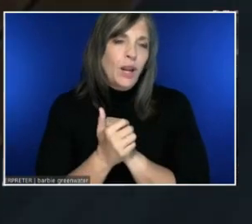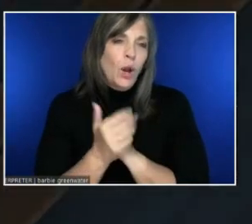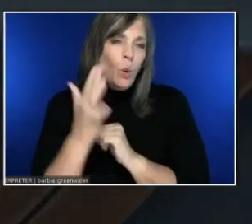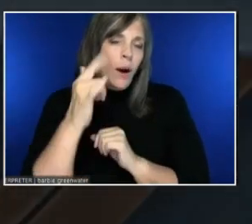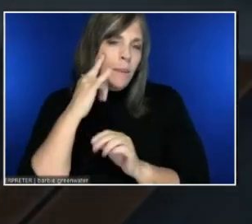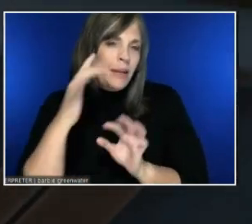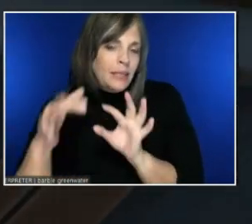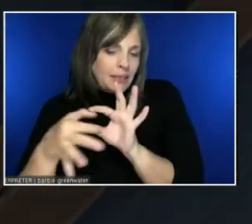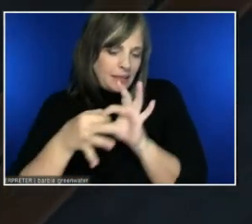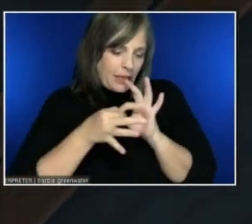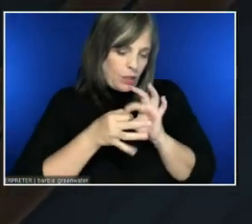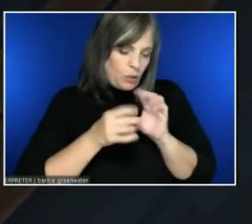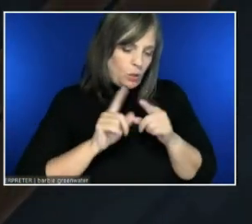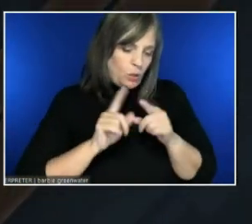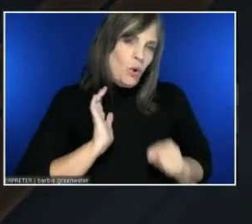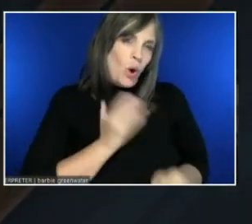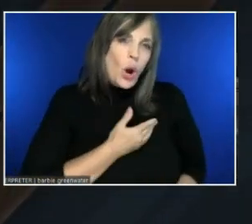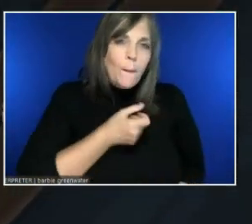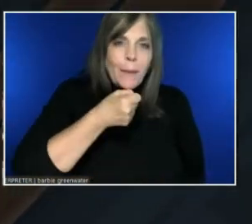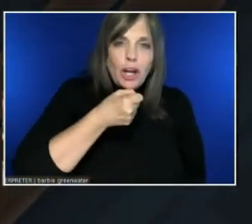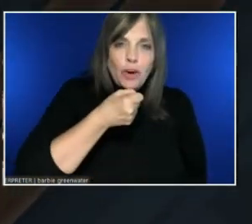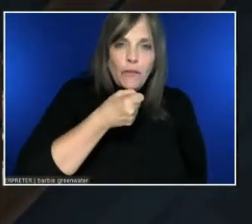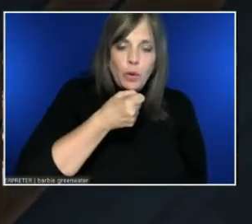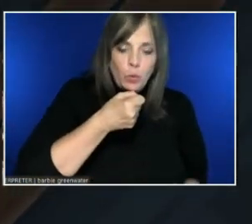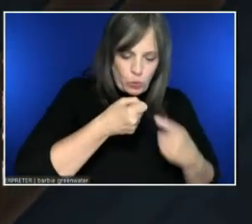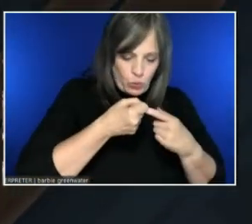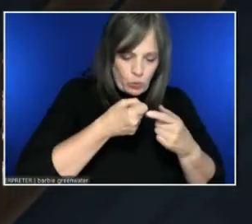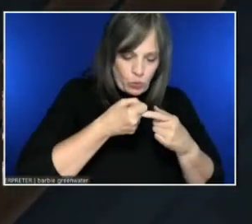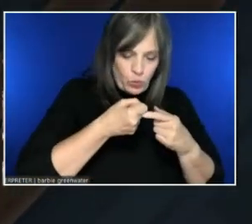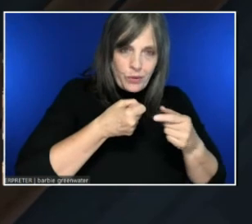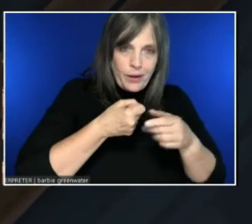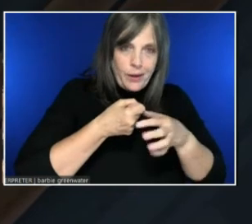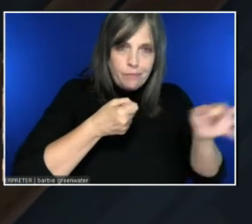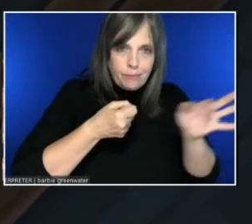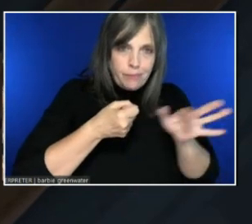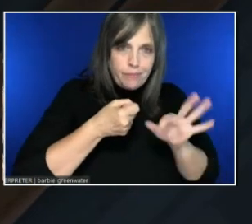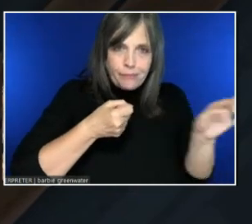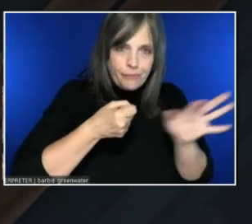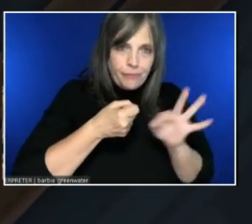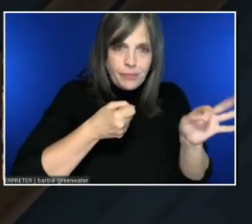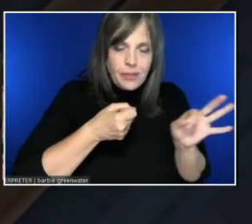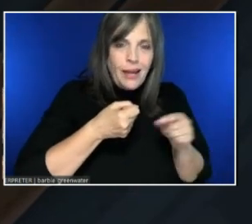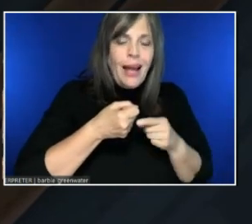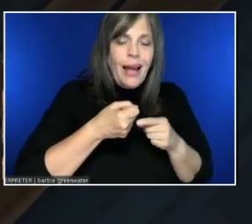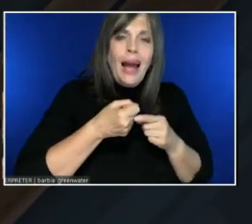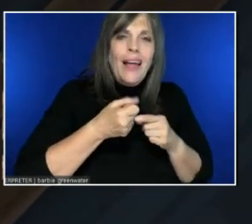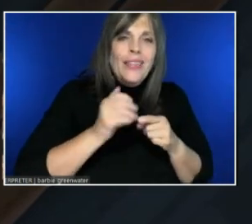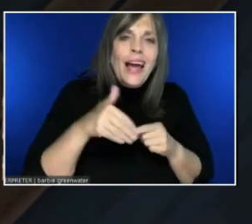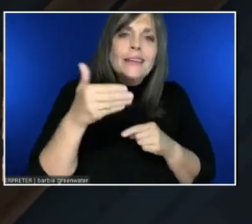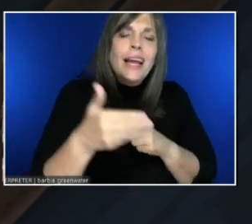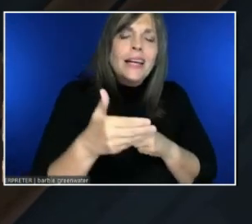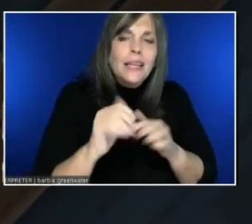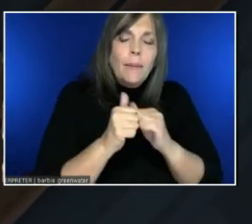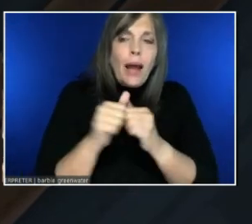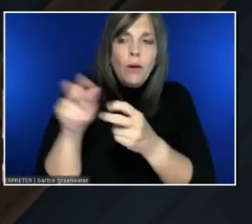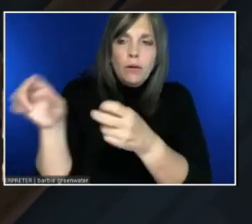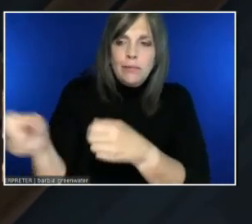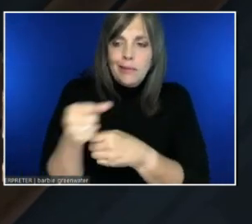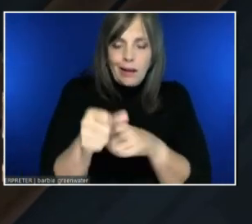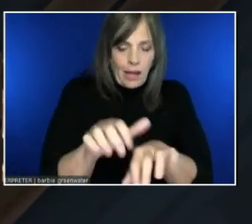How do we take that next step, other than to caption all of our videos manually, or bring in... Somehow caption in the web projector, whatever?